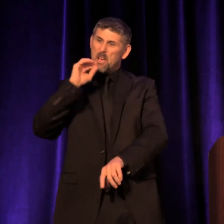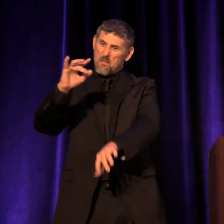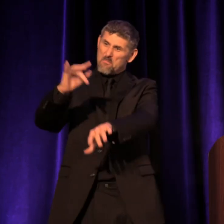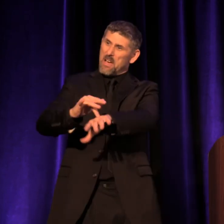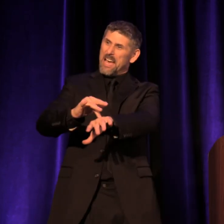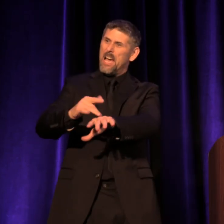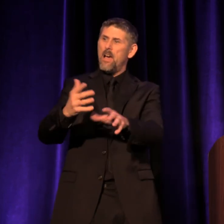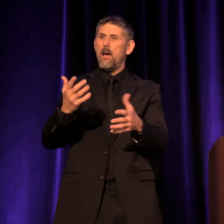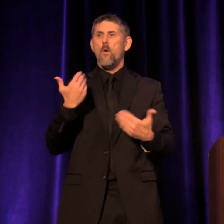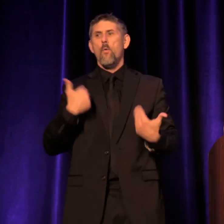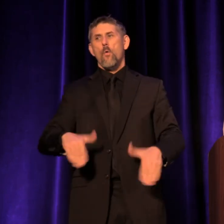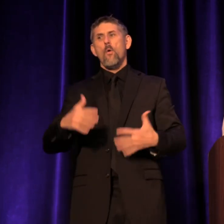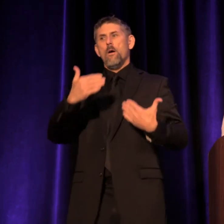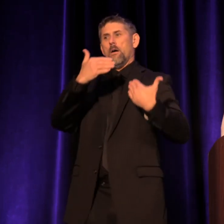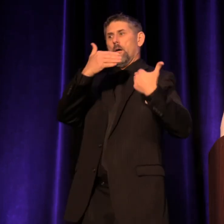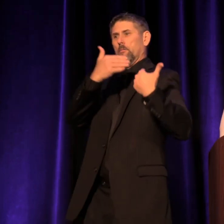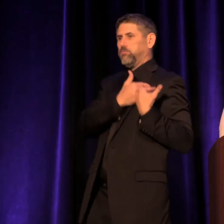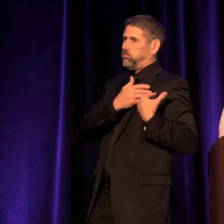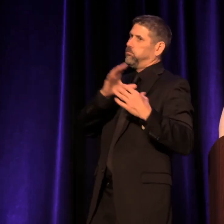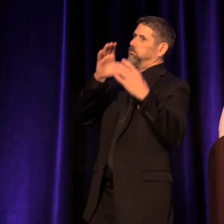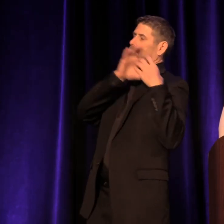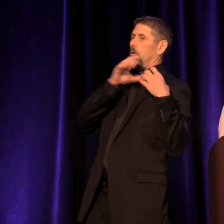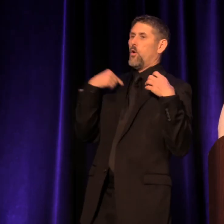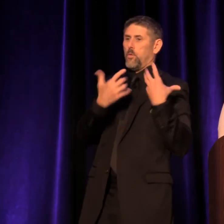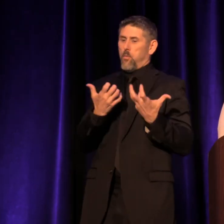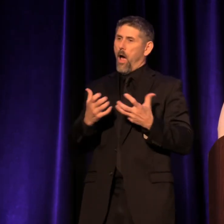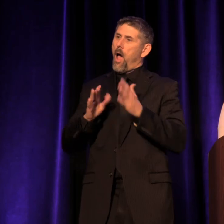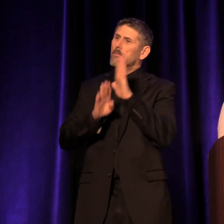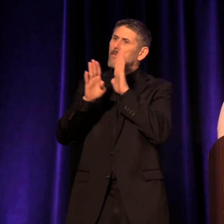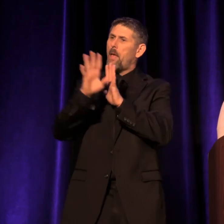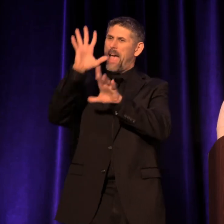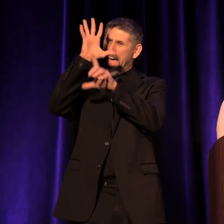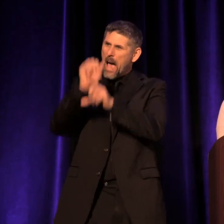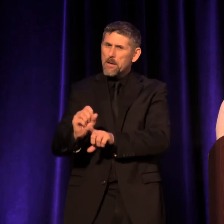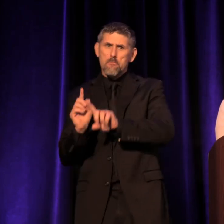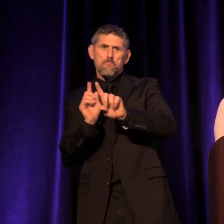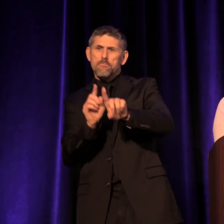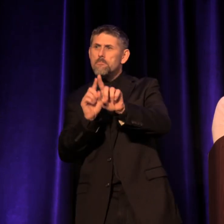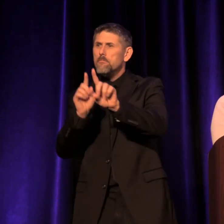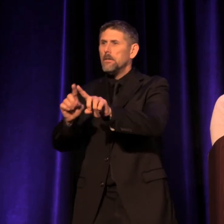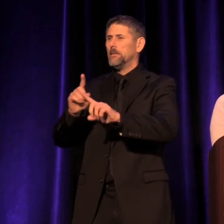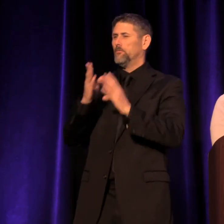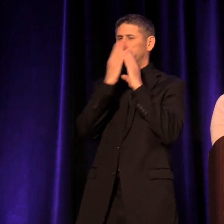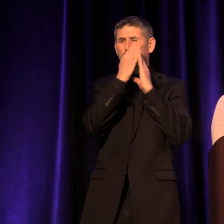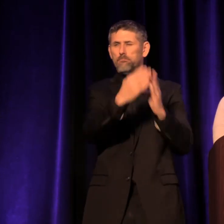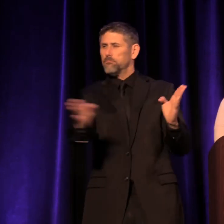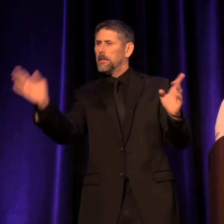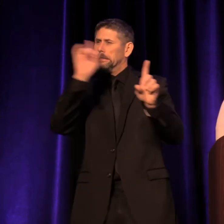We want to develop the habit of going to theater, of attending performances of a wide range of stories